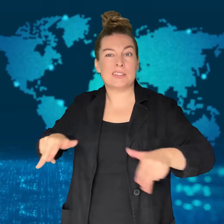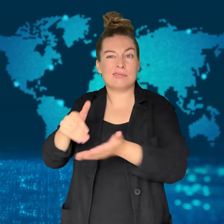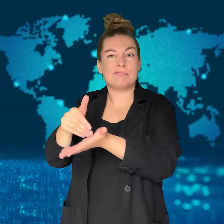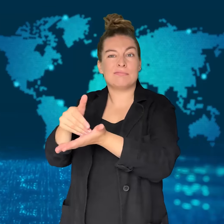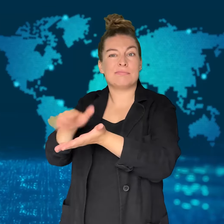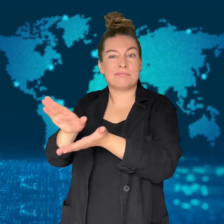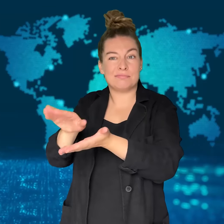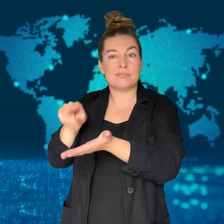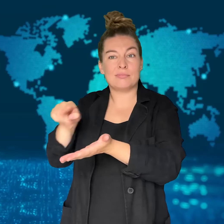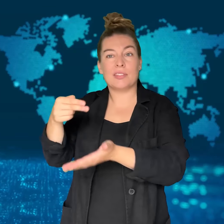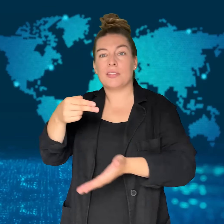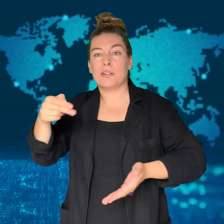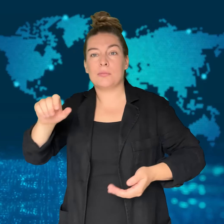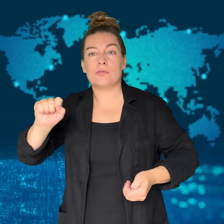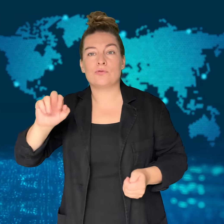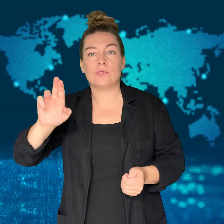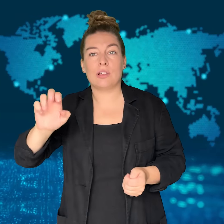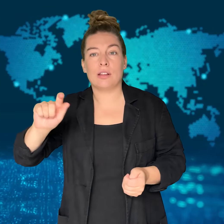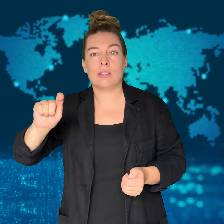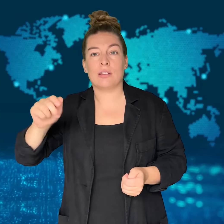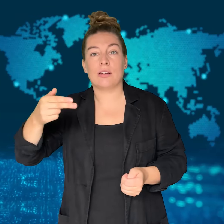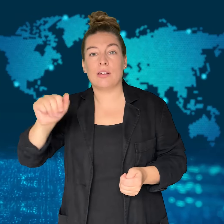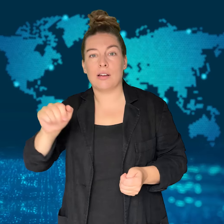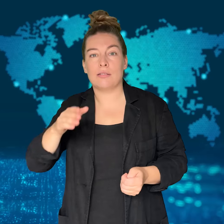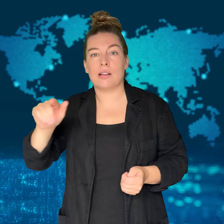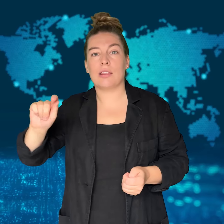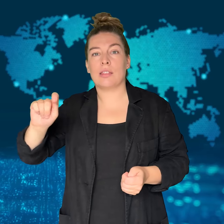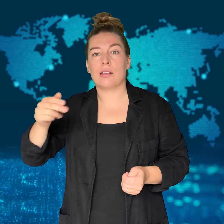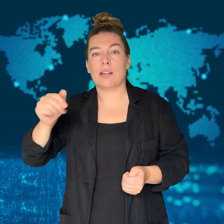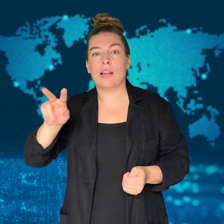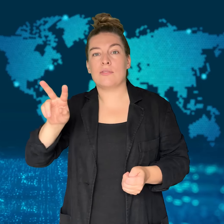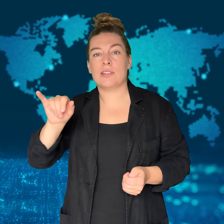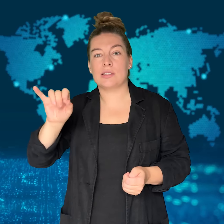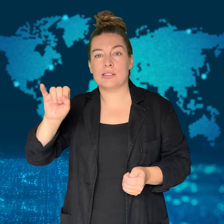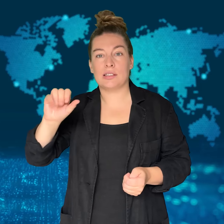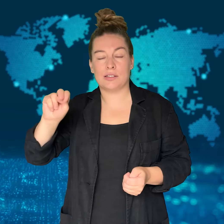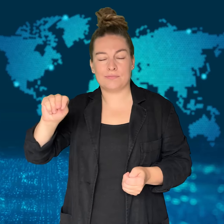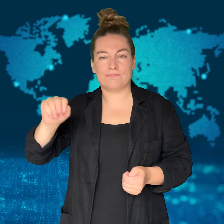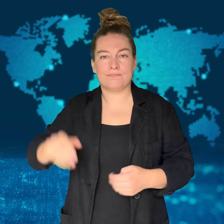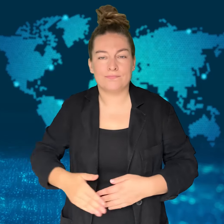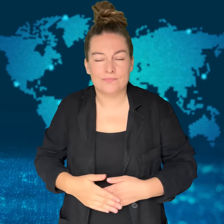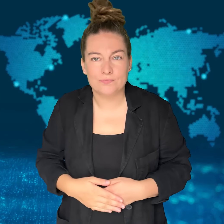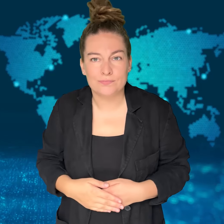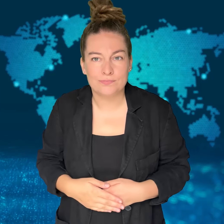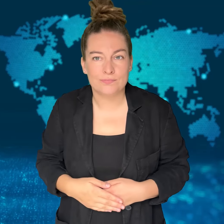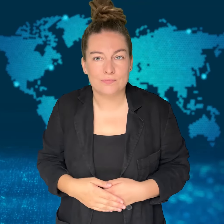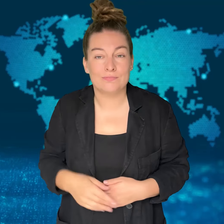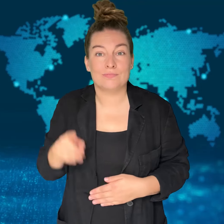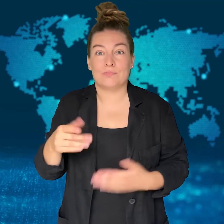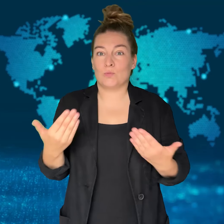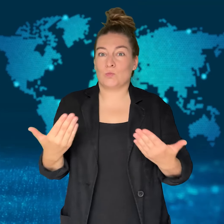Her victory came a few days after